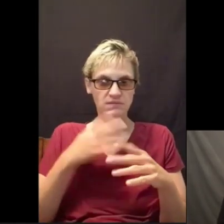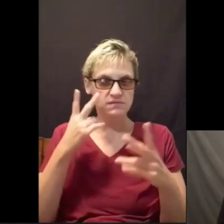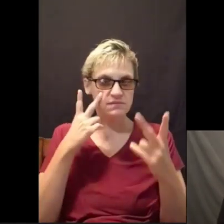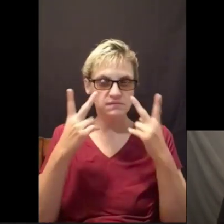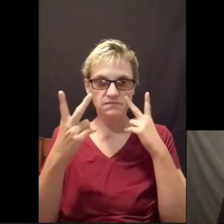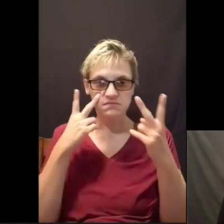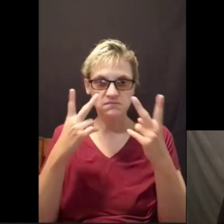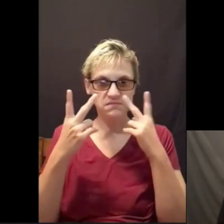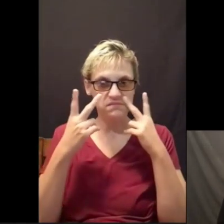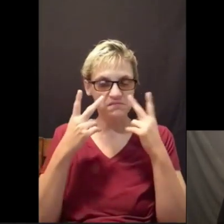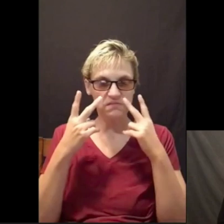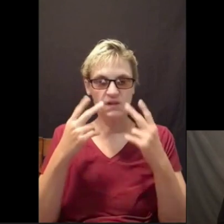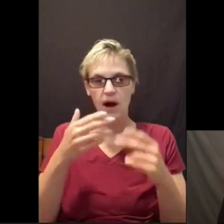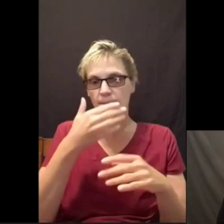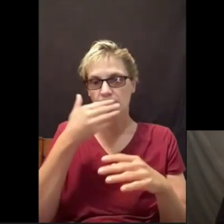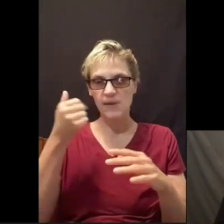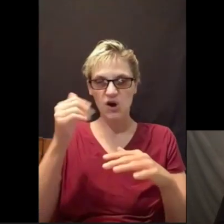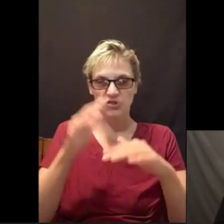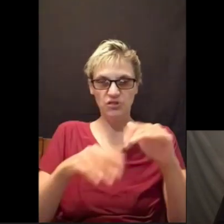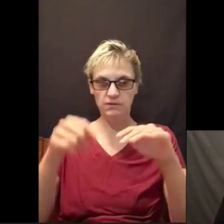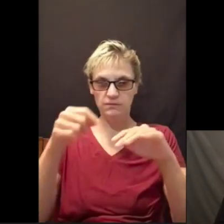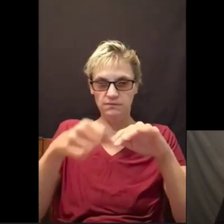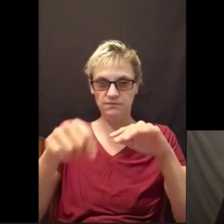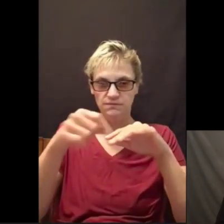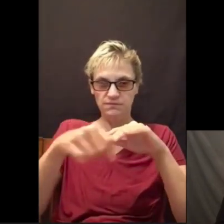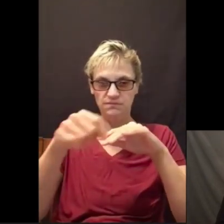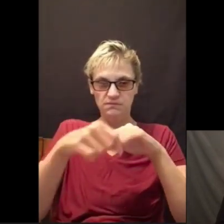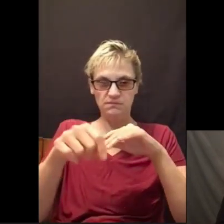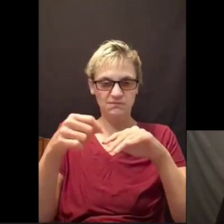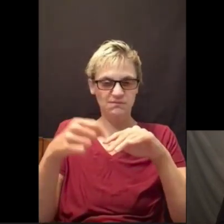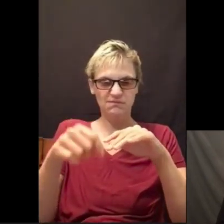They are very friendly for those.